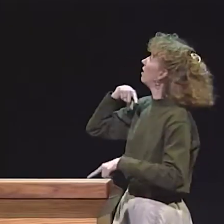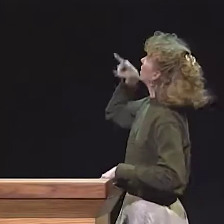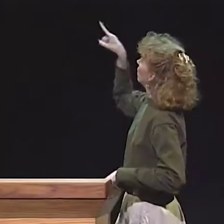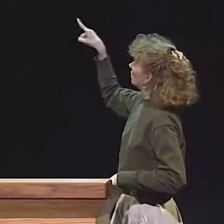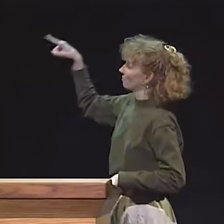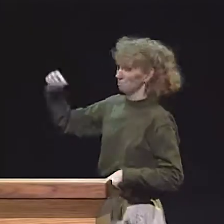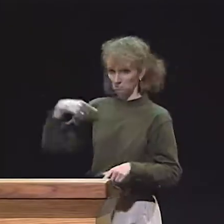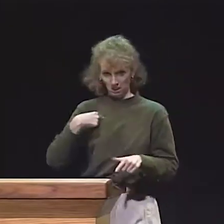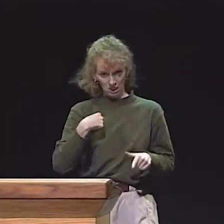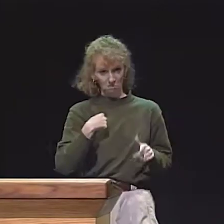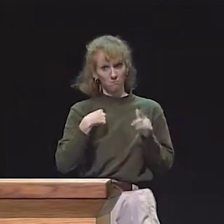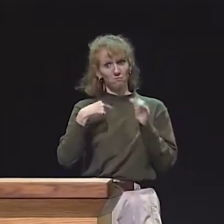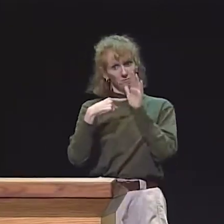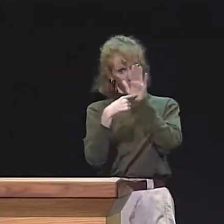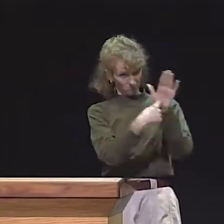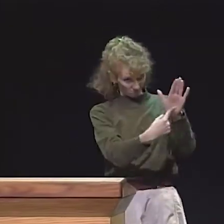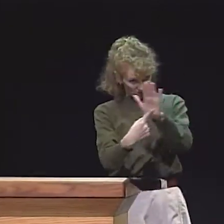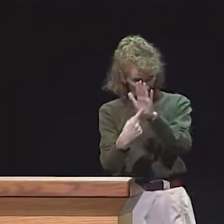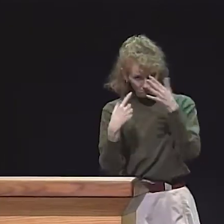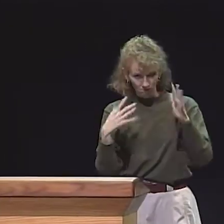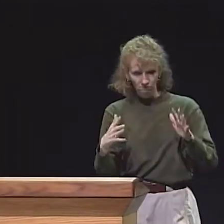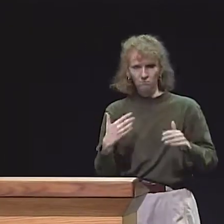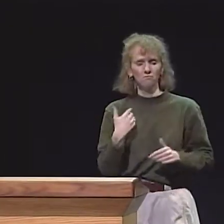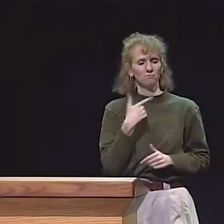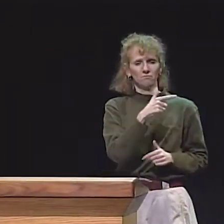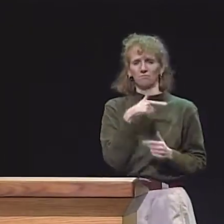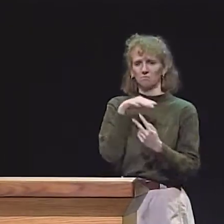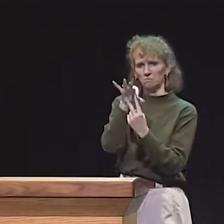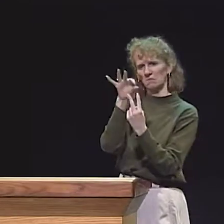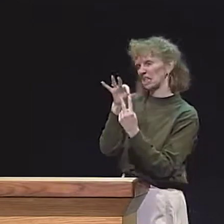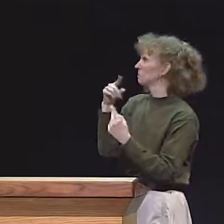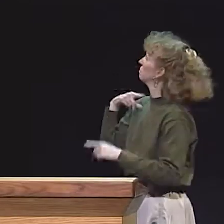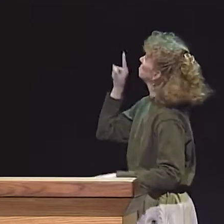OK, NOW, YOU CAN SEE ON MY PROCEDURE HERE THERE'S A LITTLE ARROW.